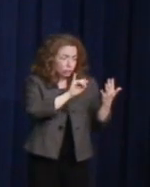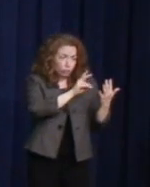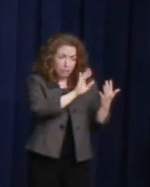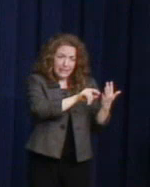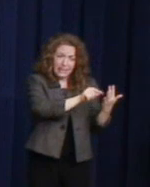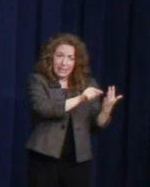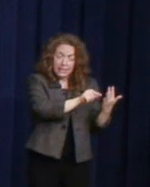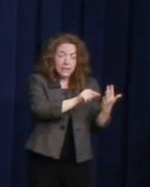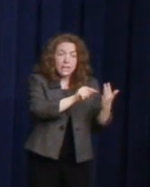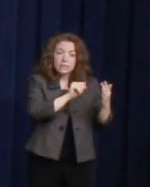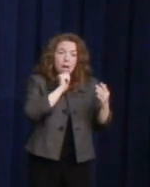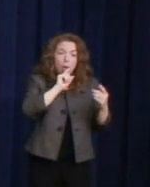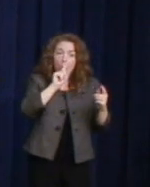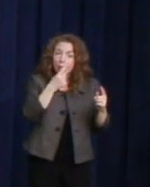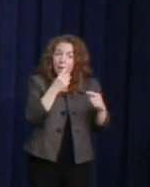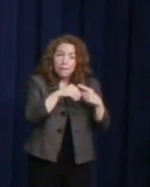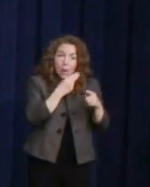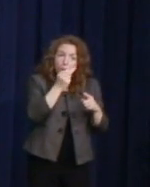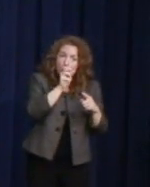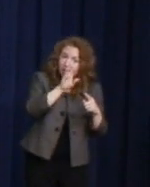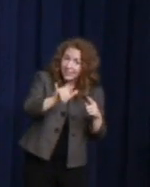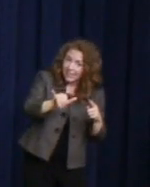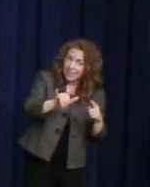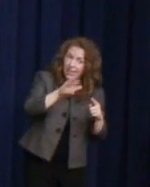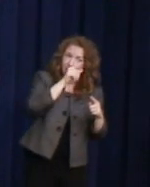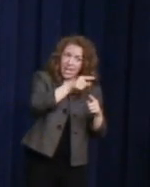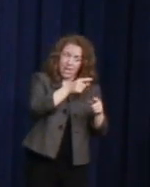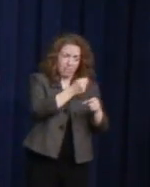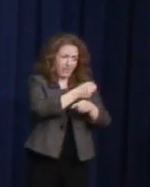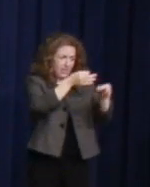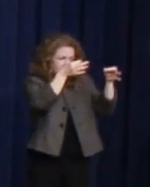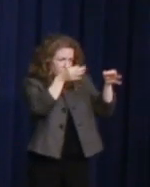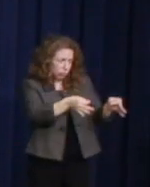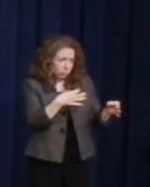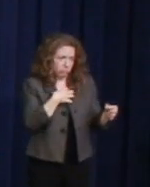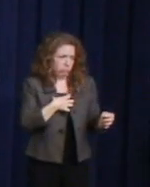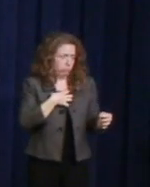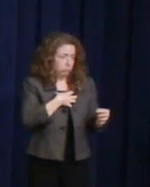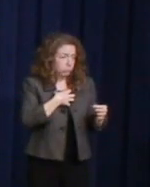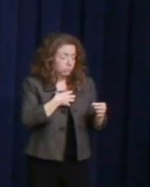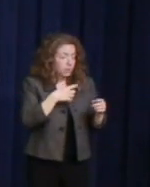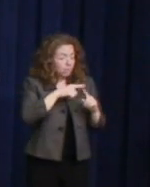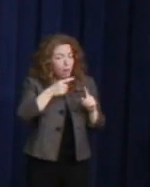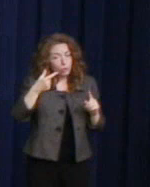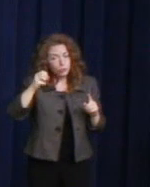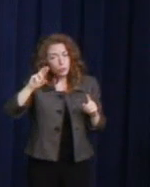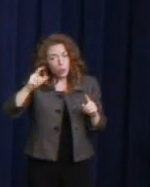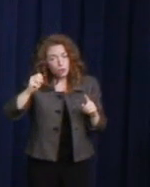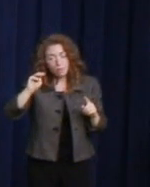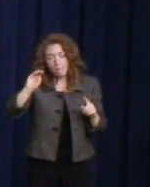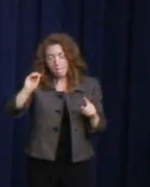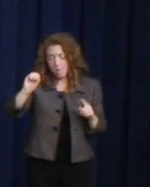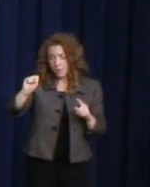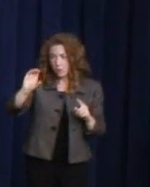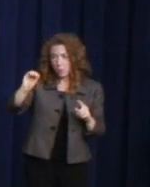who stood side by side on the gay rights. We commit ourselves to work --